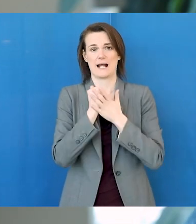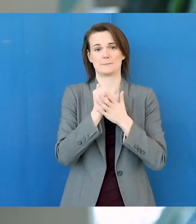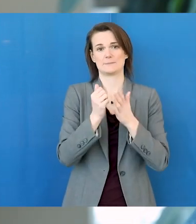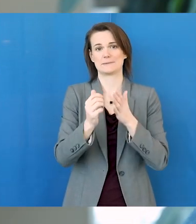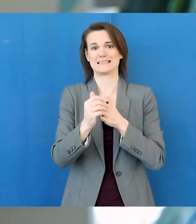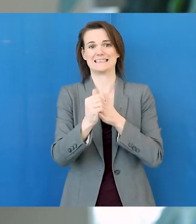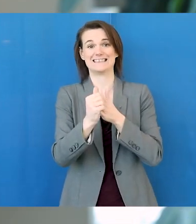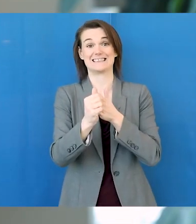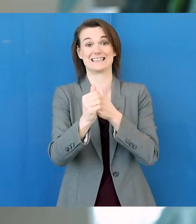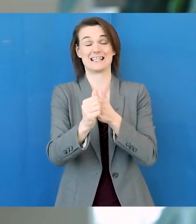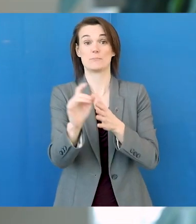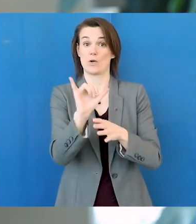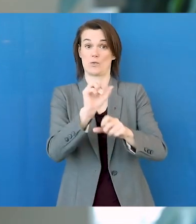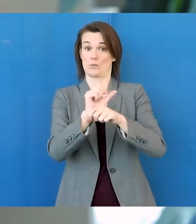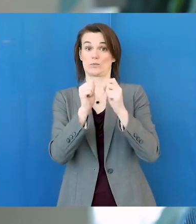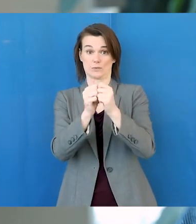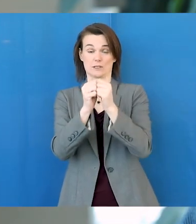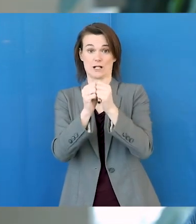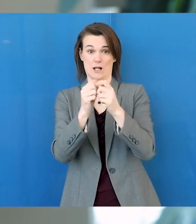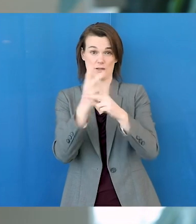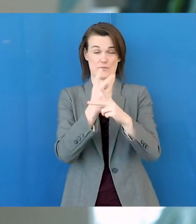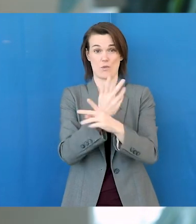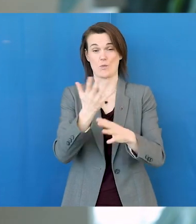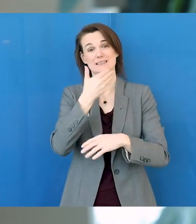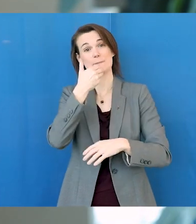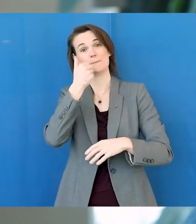it just, it gives you guidance and it's really just working with you